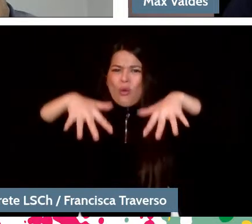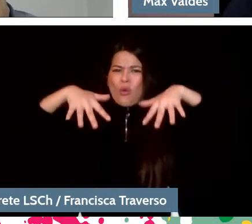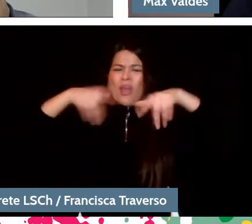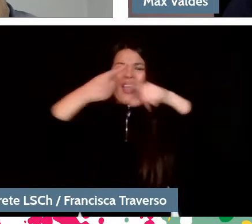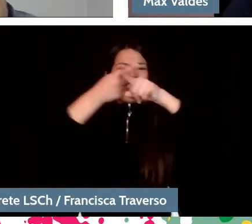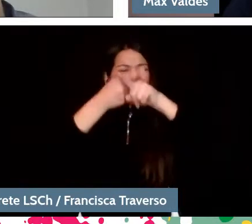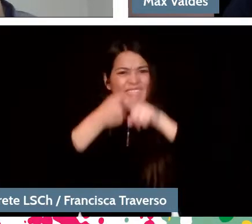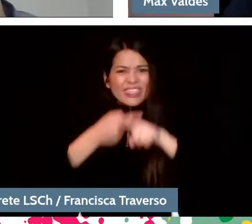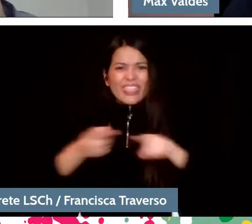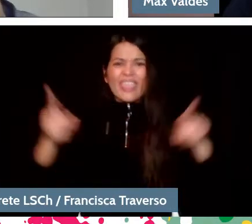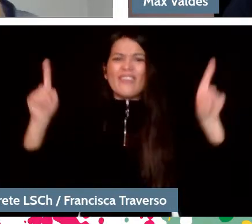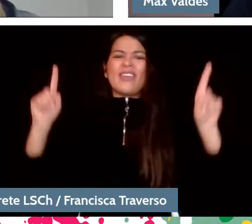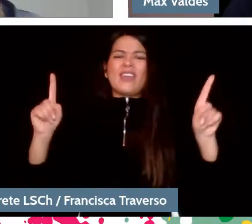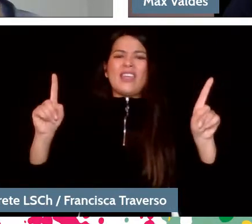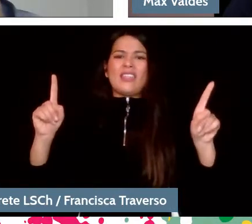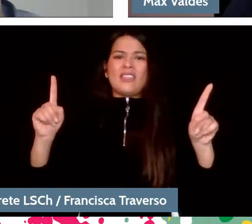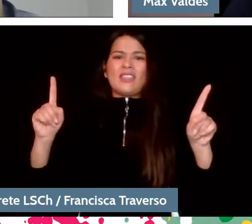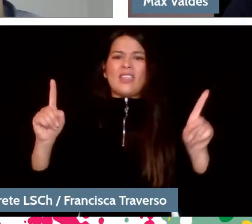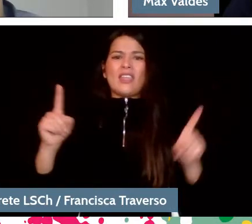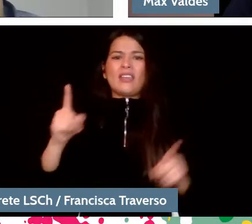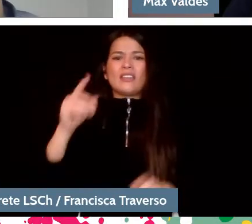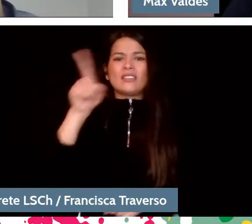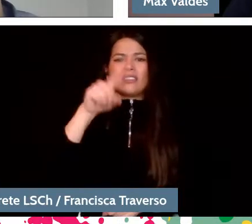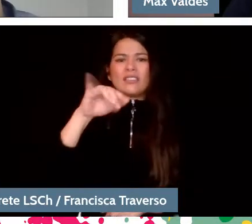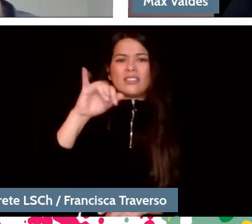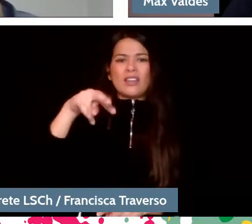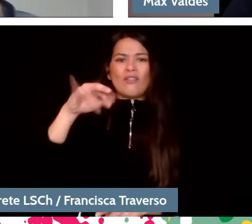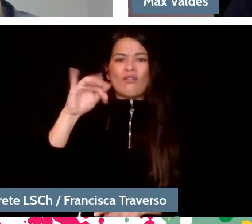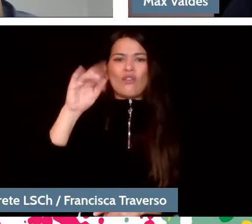as conceived by the composer, with its four or five movements